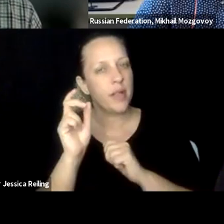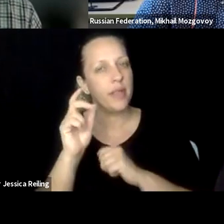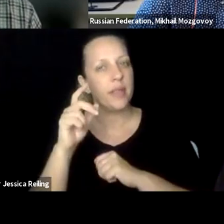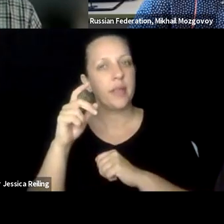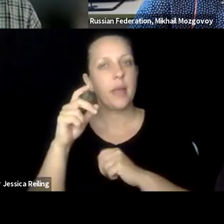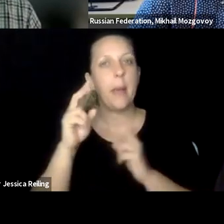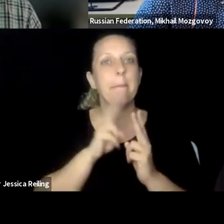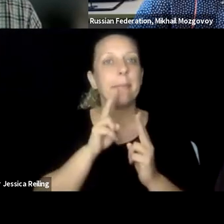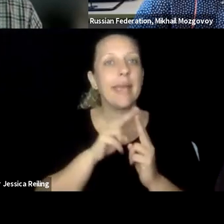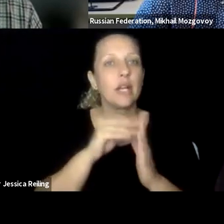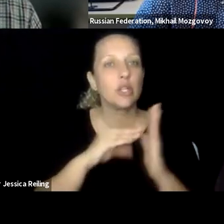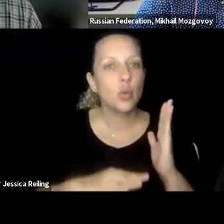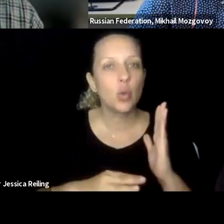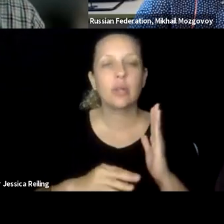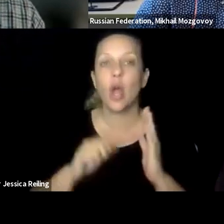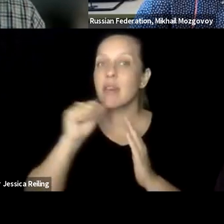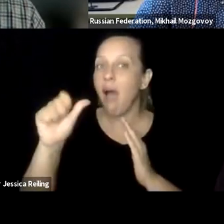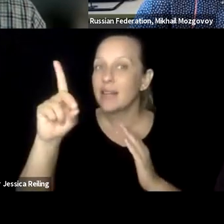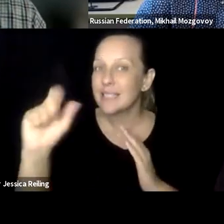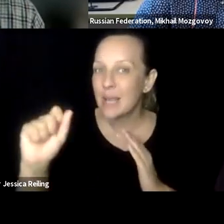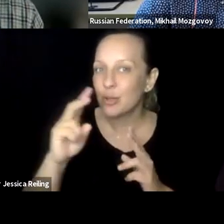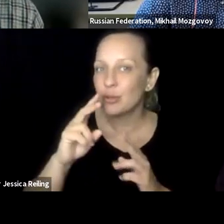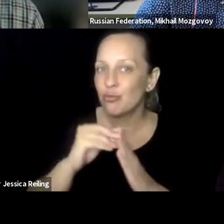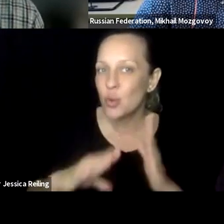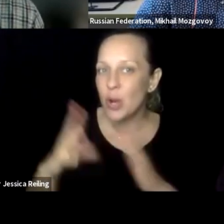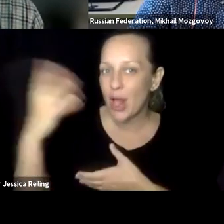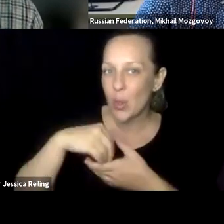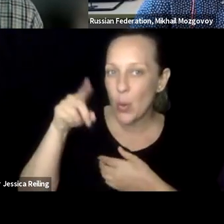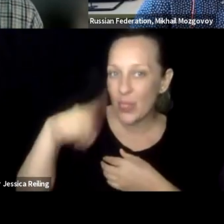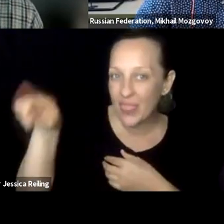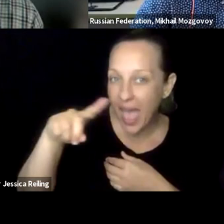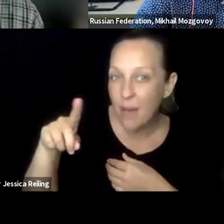meant to be so to say in terms of strategic development, do you also